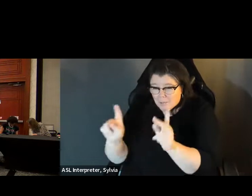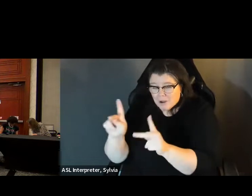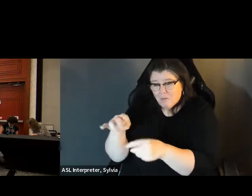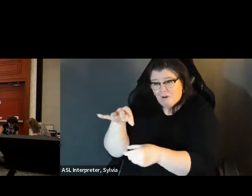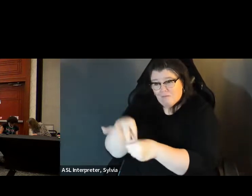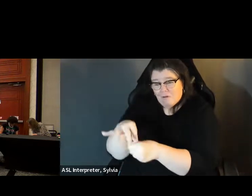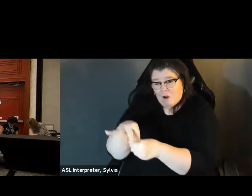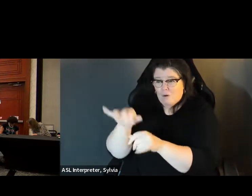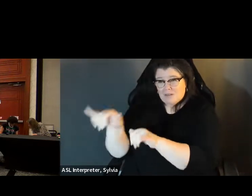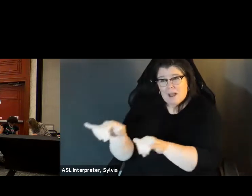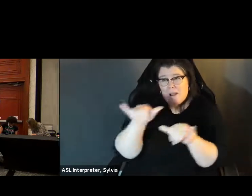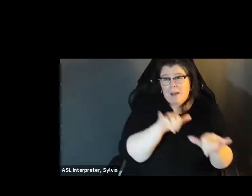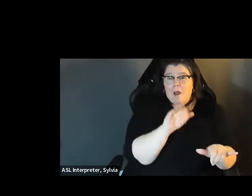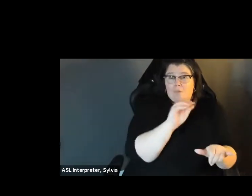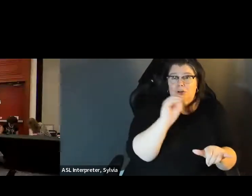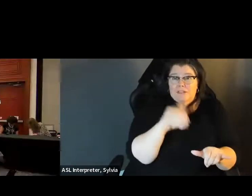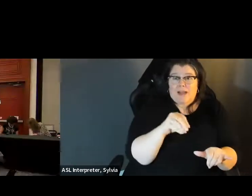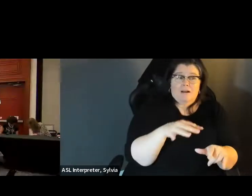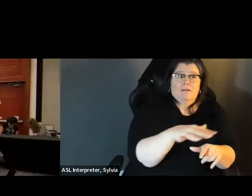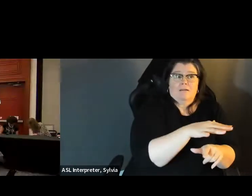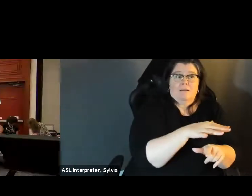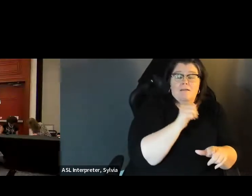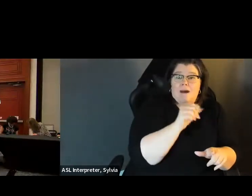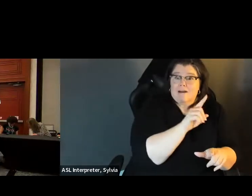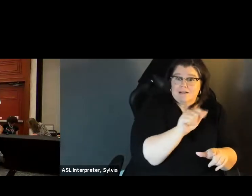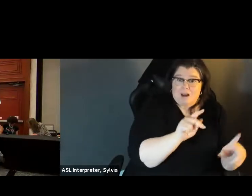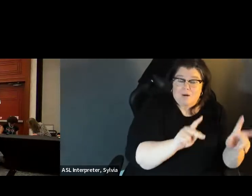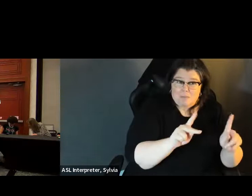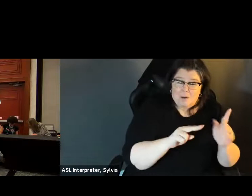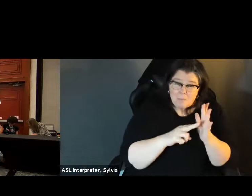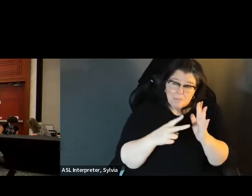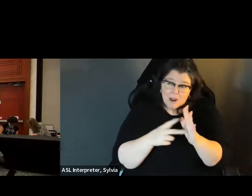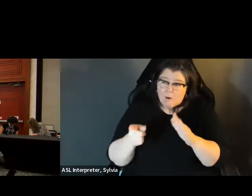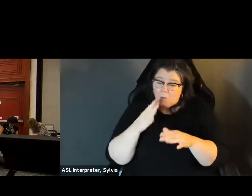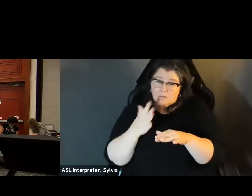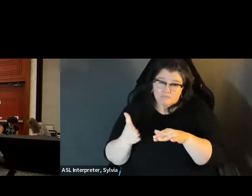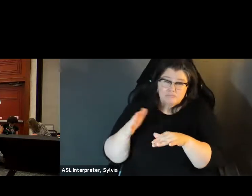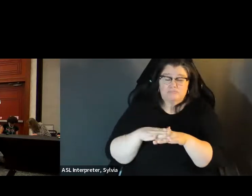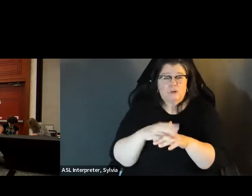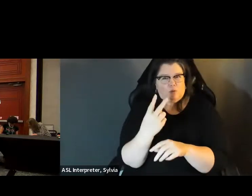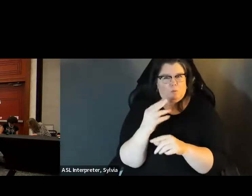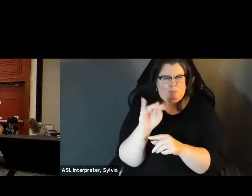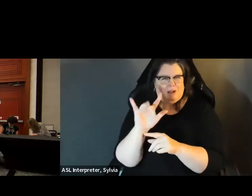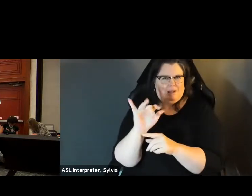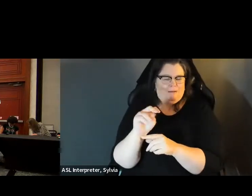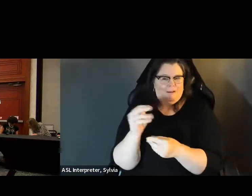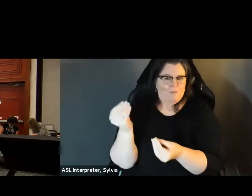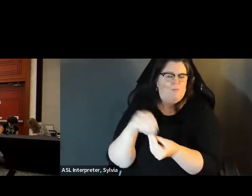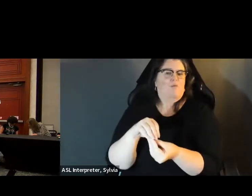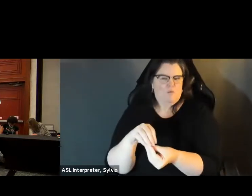He and if people would disability voted the same rate as non-disabled voters, 2 million more votes would be cast. same rate as nondisabled voters, 2 million more So getting in the way of disabled voters exercising their rights. votes would be cast, so getting in the way of disabled